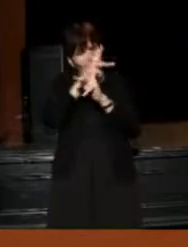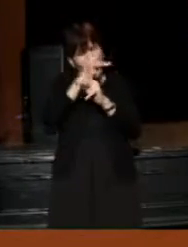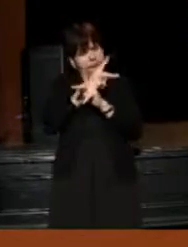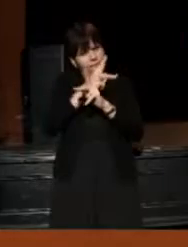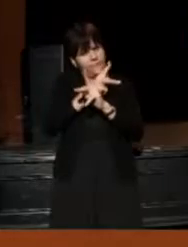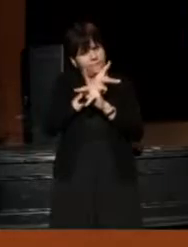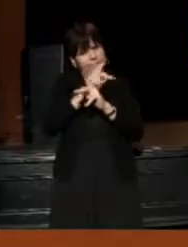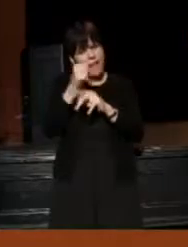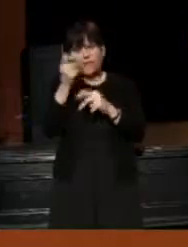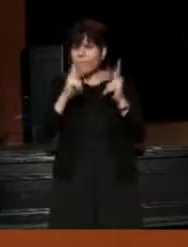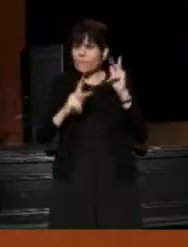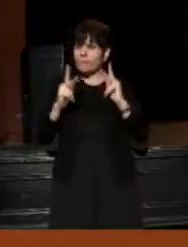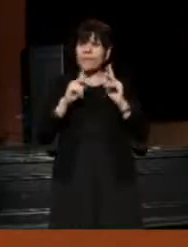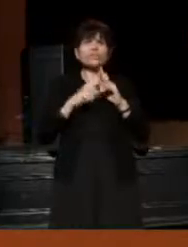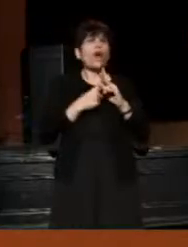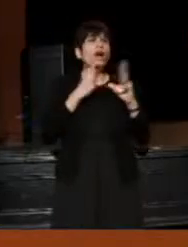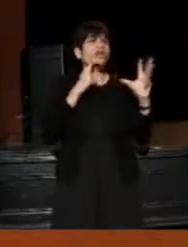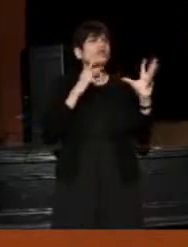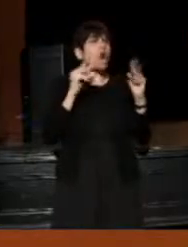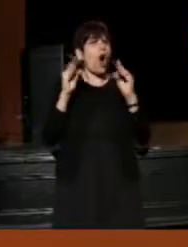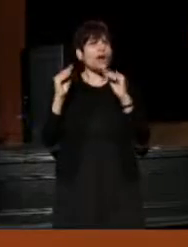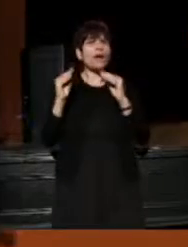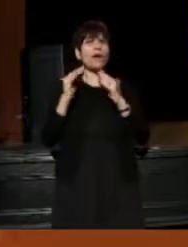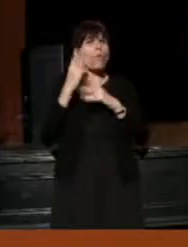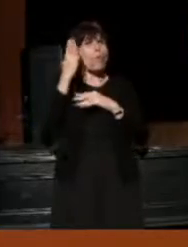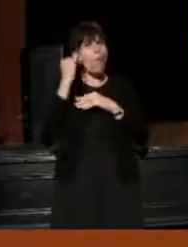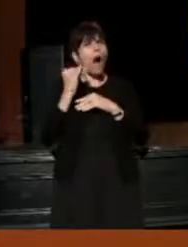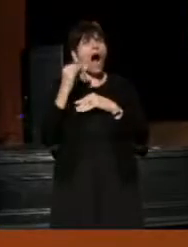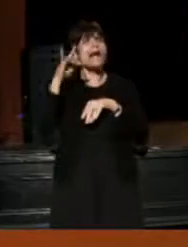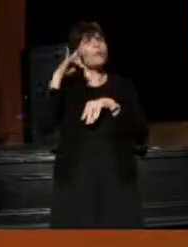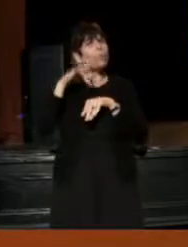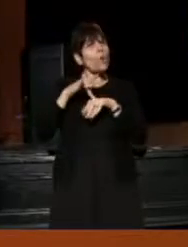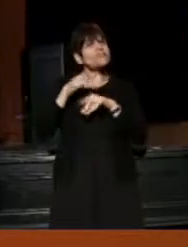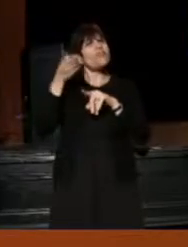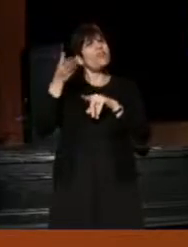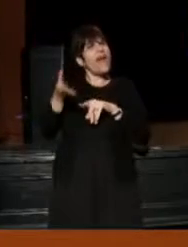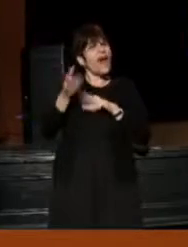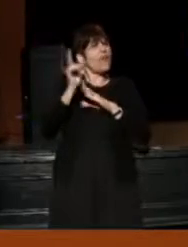and other people in the room started talking about why that was,